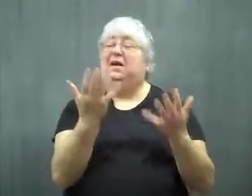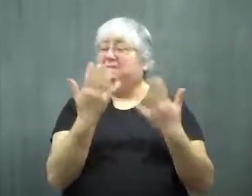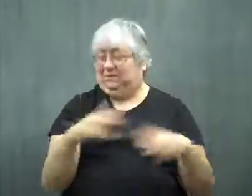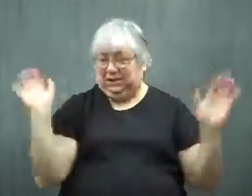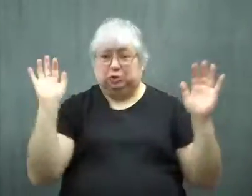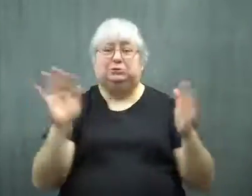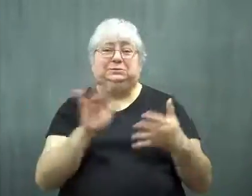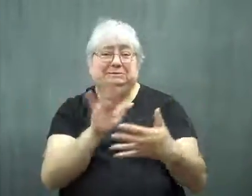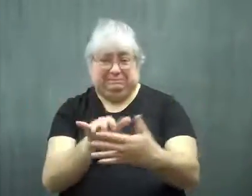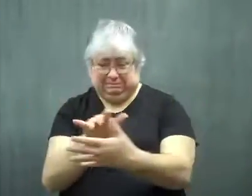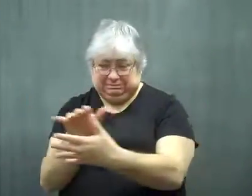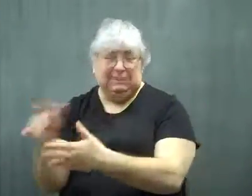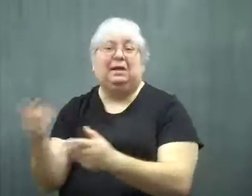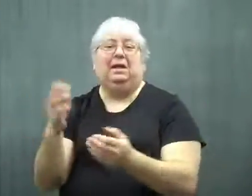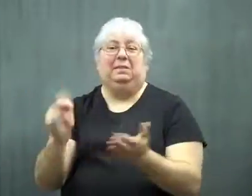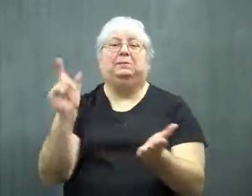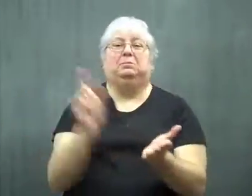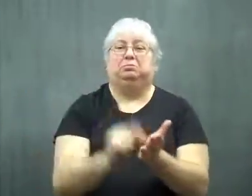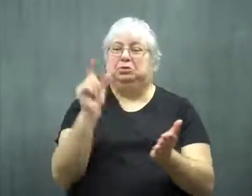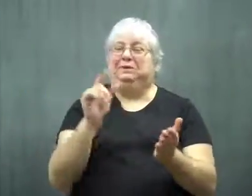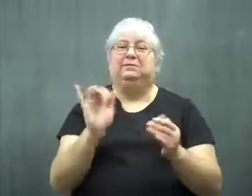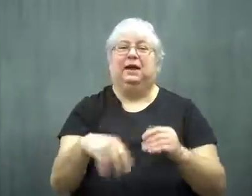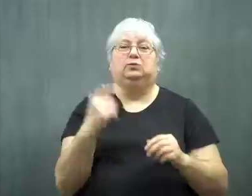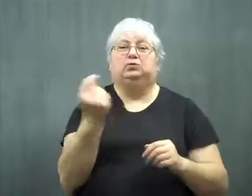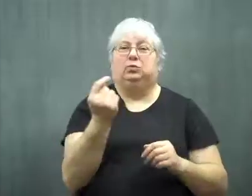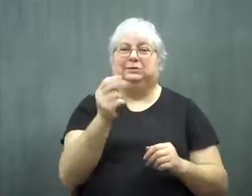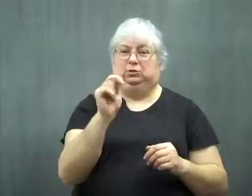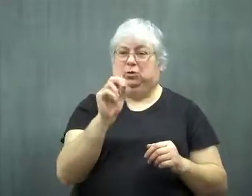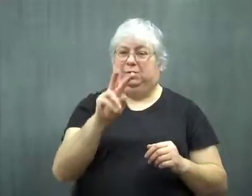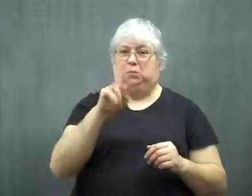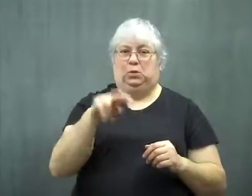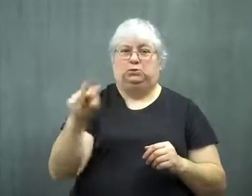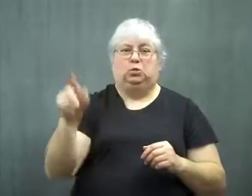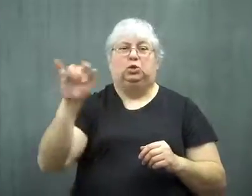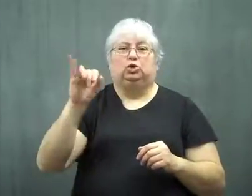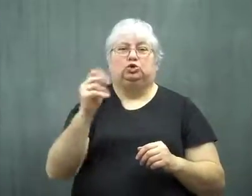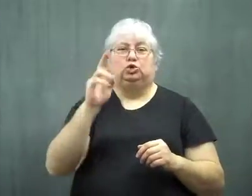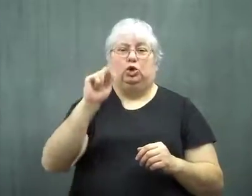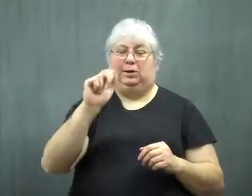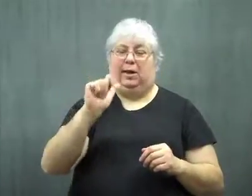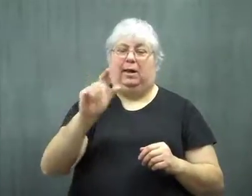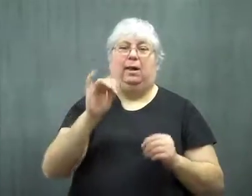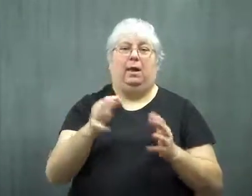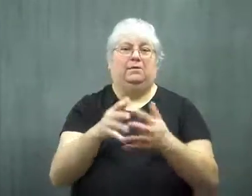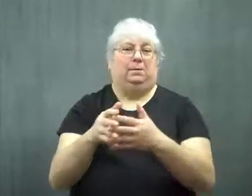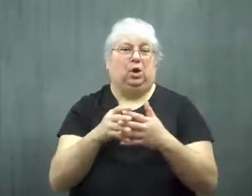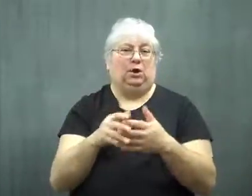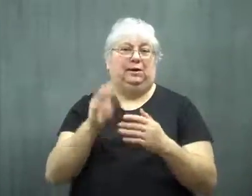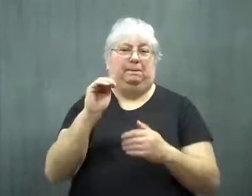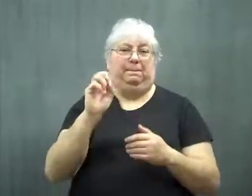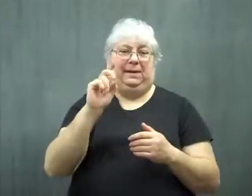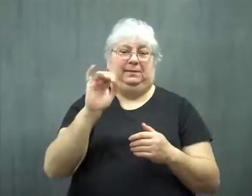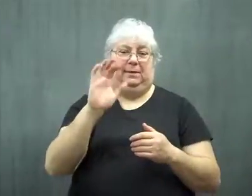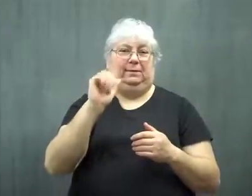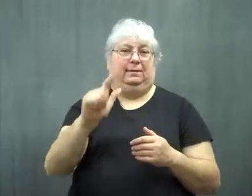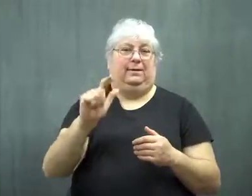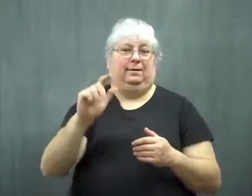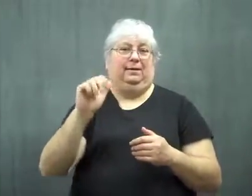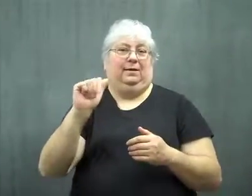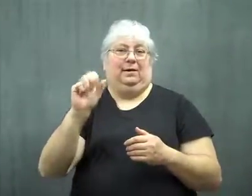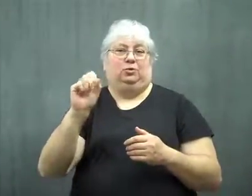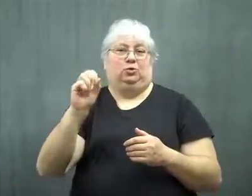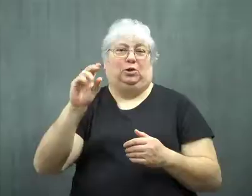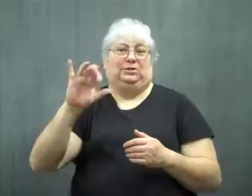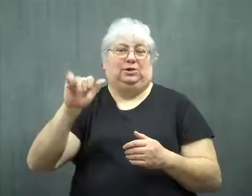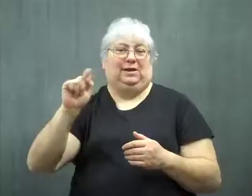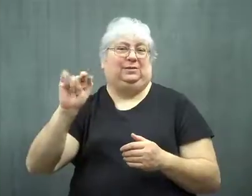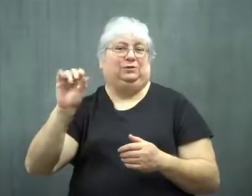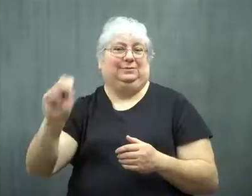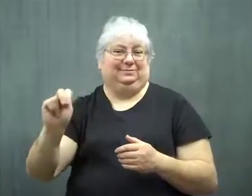The results were published in the Journal of the American Medical Association on November 22.